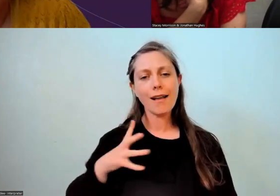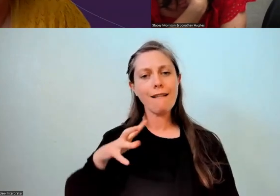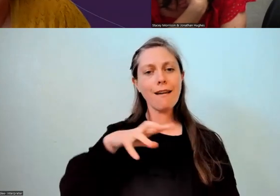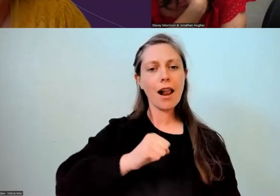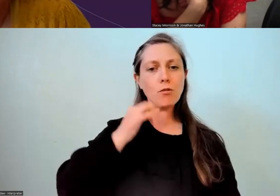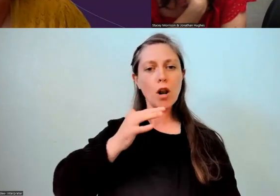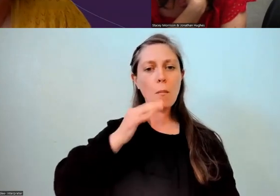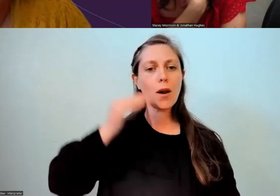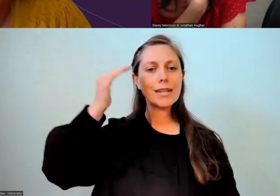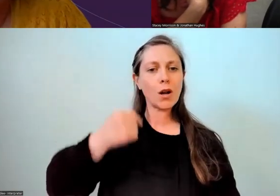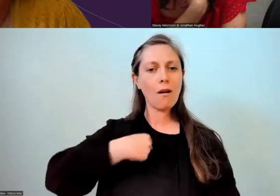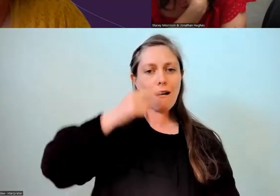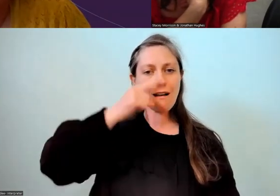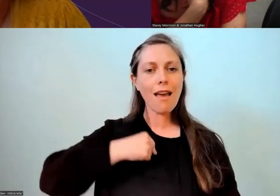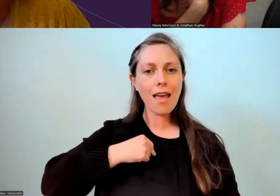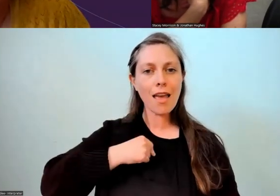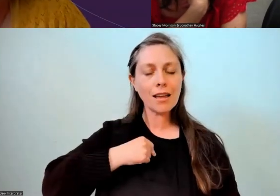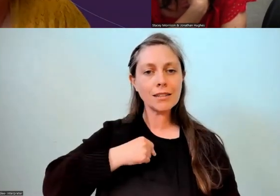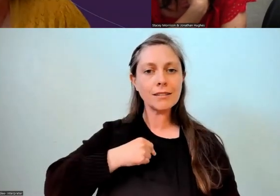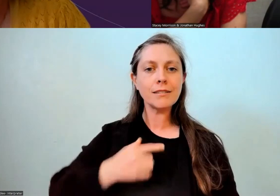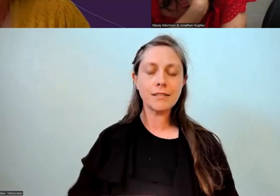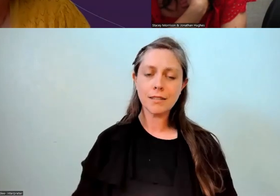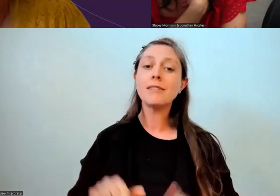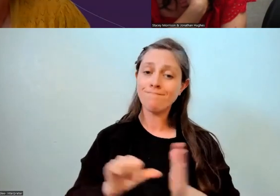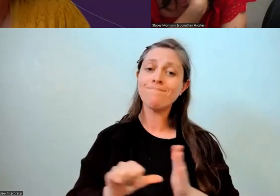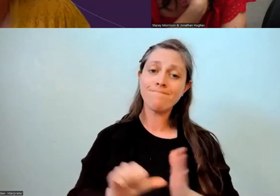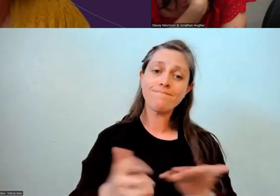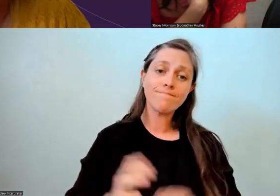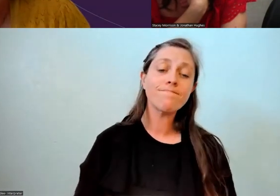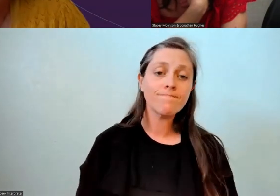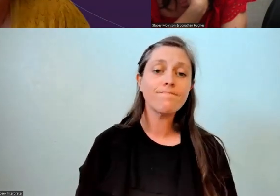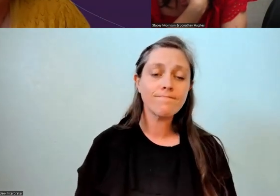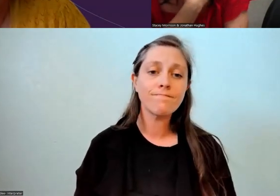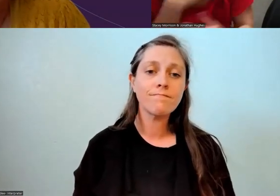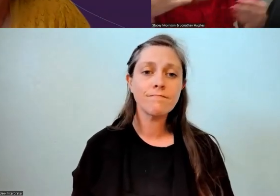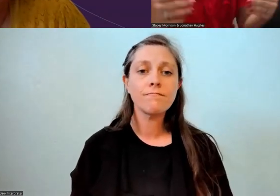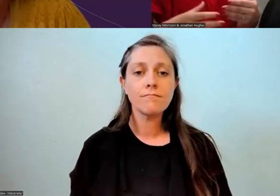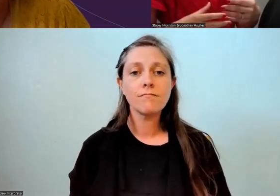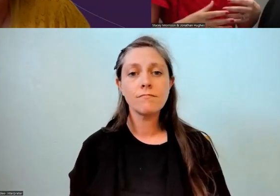So yeah, take ti no nui. It is hard. It's hard, and we will need to work together.